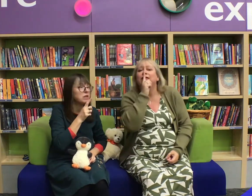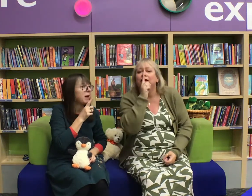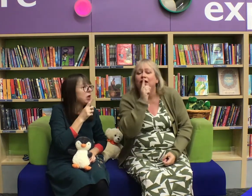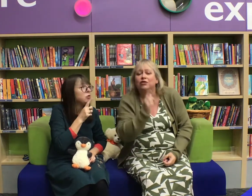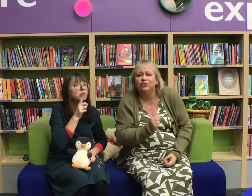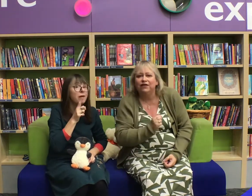hello!